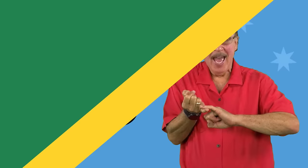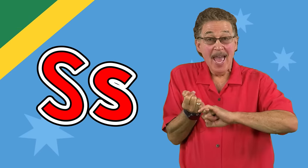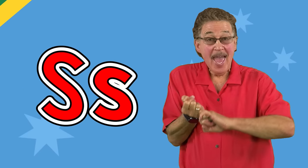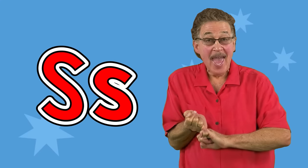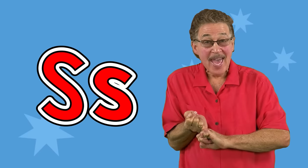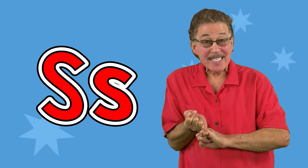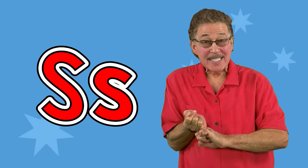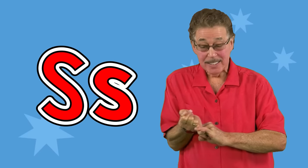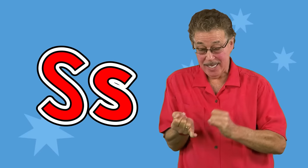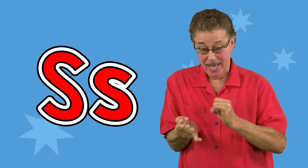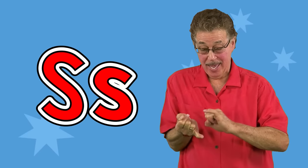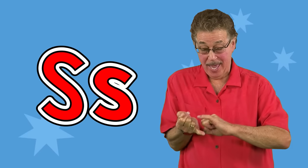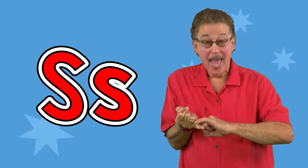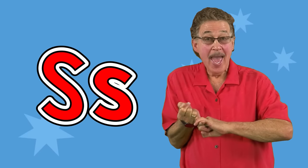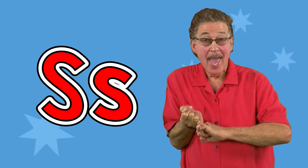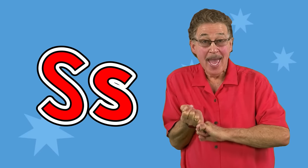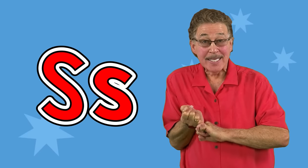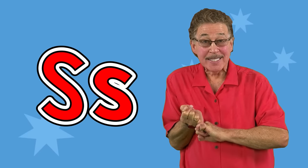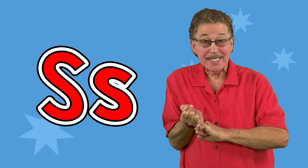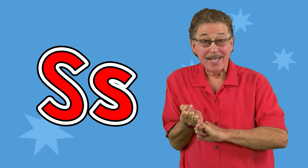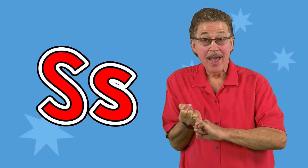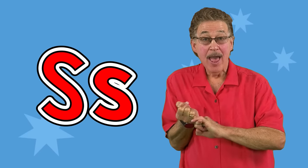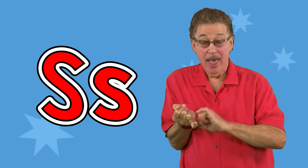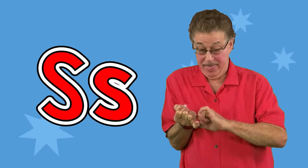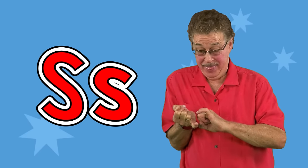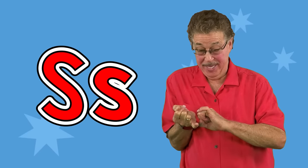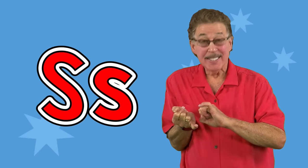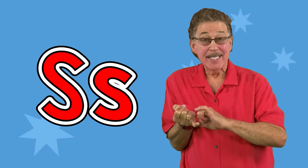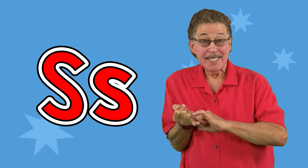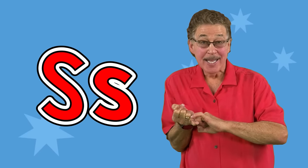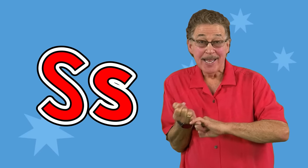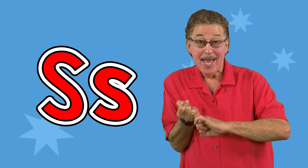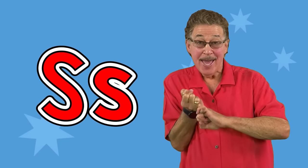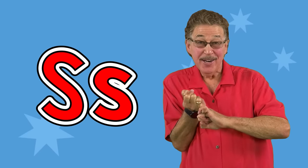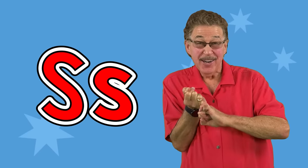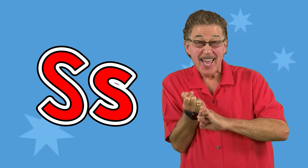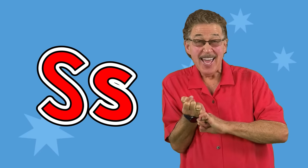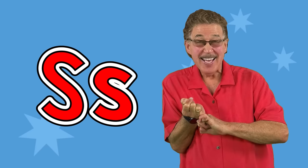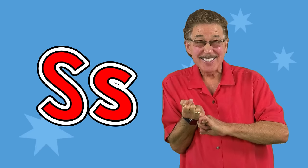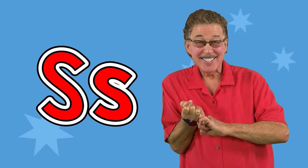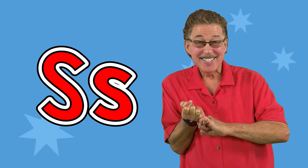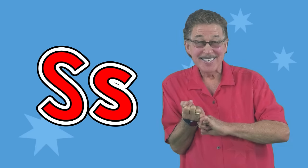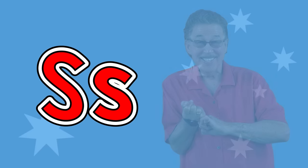S, s, this is the letter s